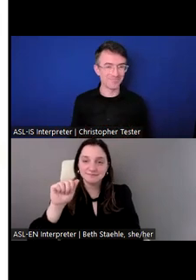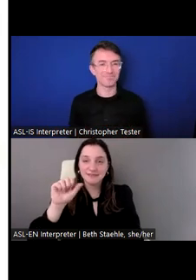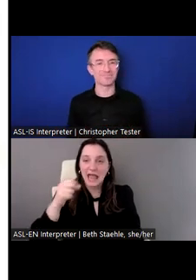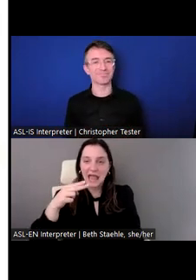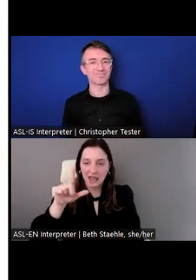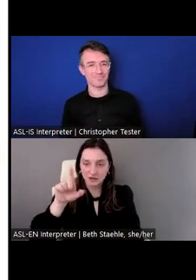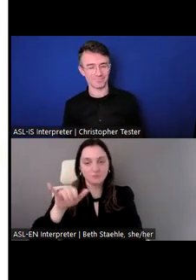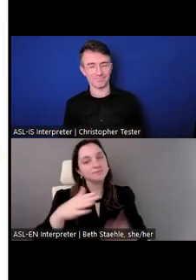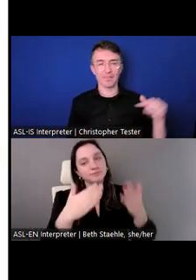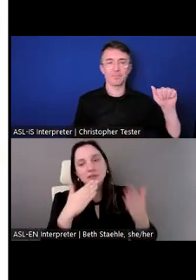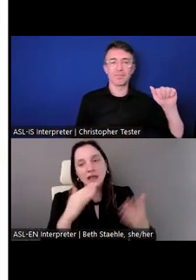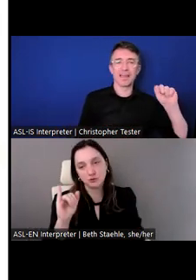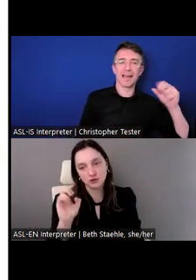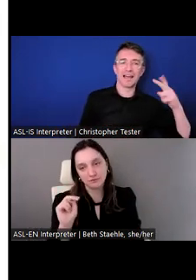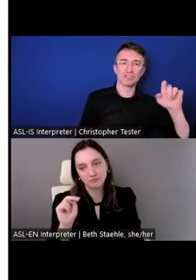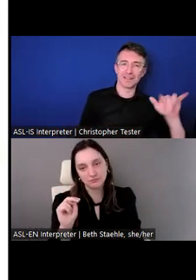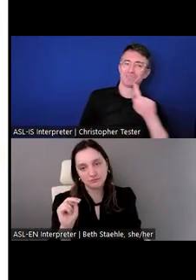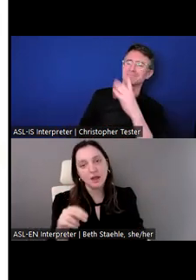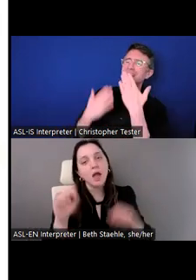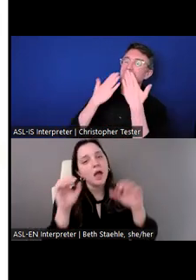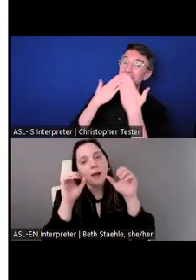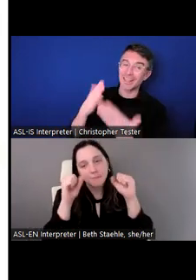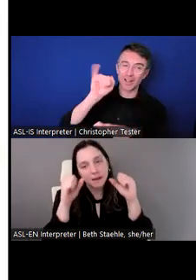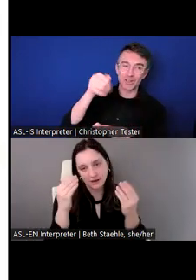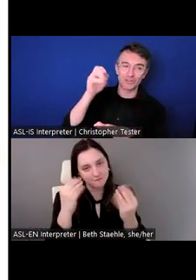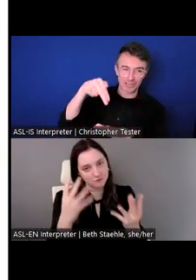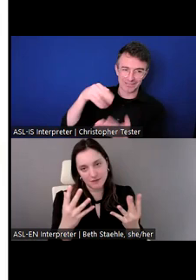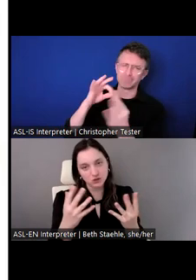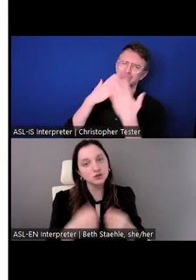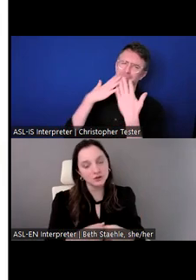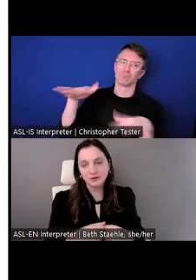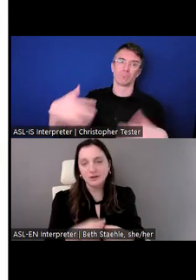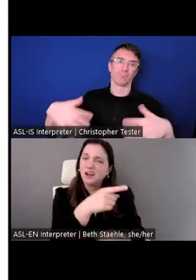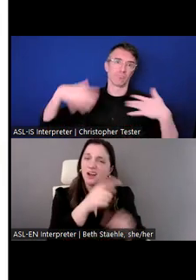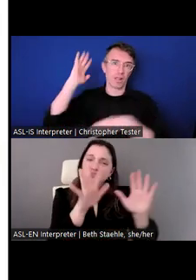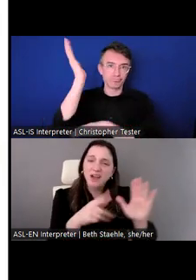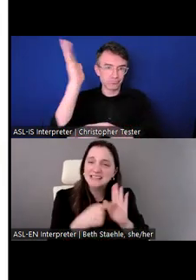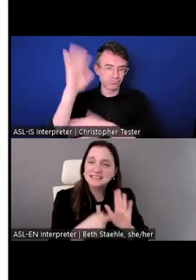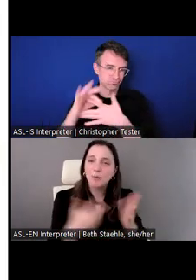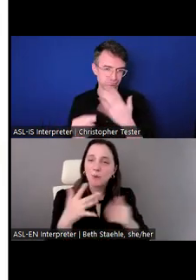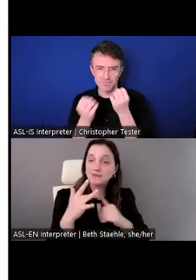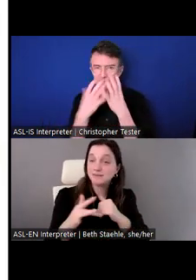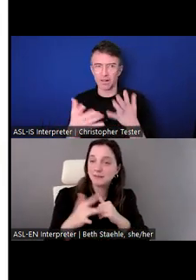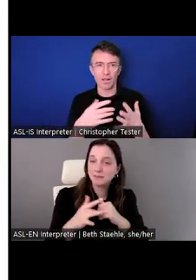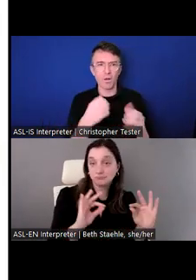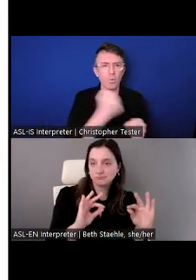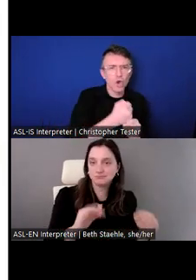I appreciate you sharing some examples of some current openings, and how people can stay connected.